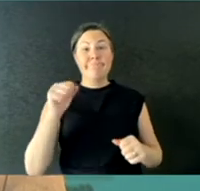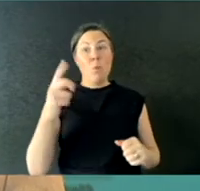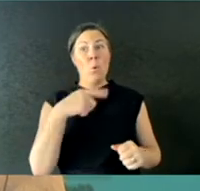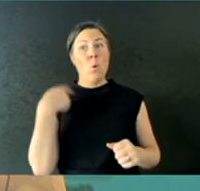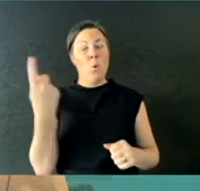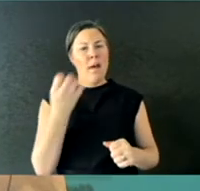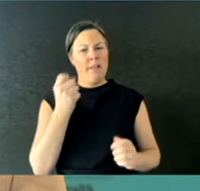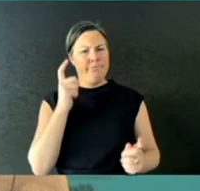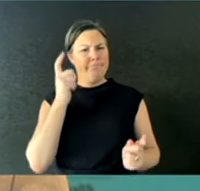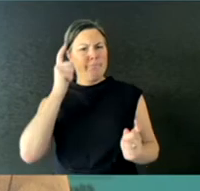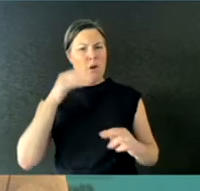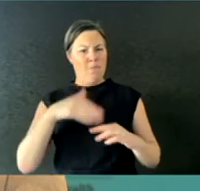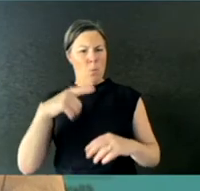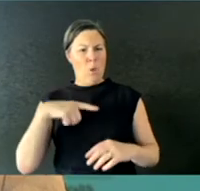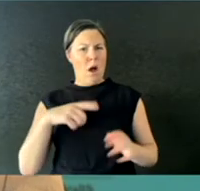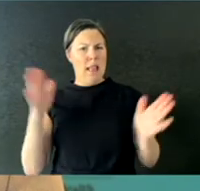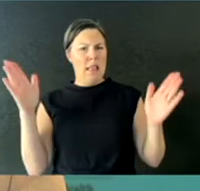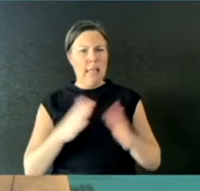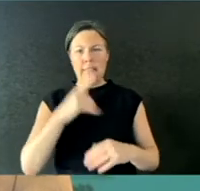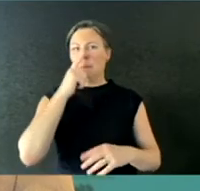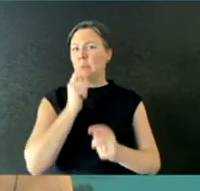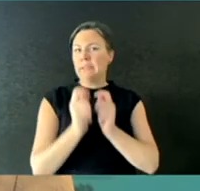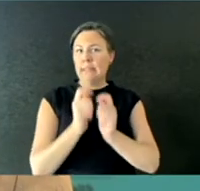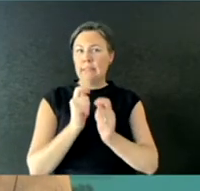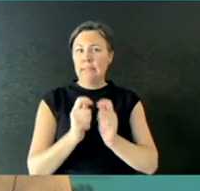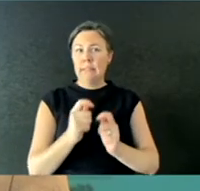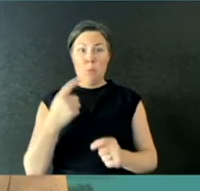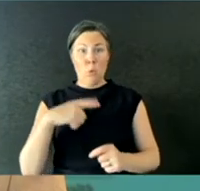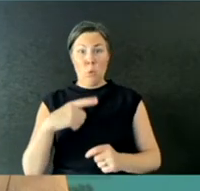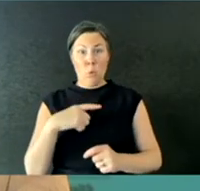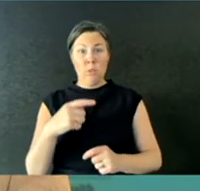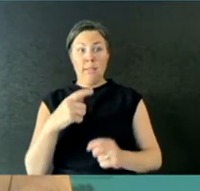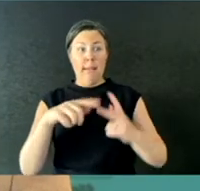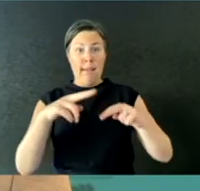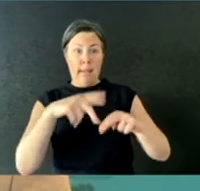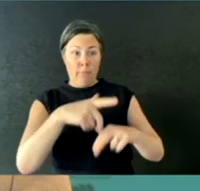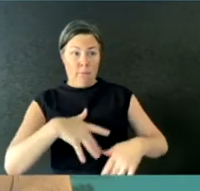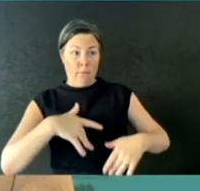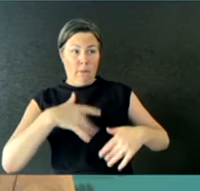After all, the strategy is to detect people who have symptoms of the- of COVID-19, and